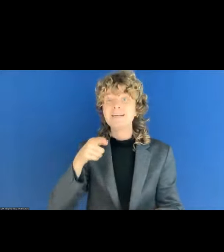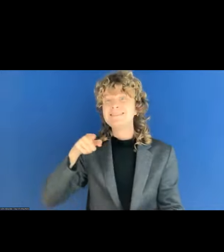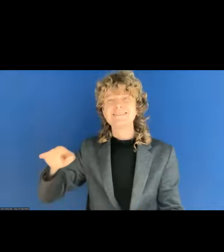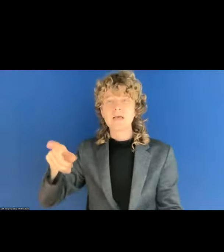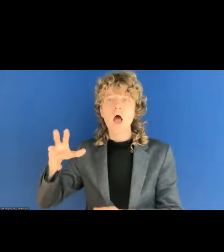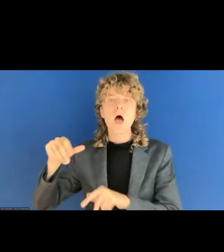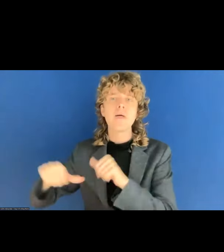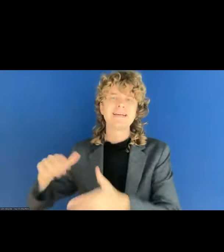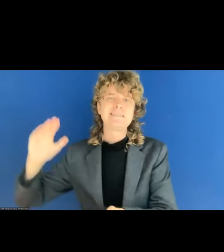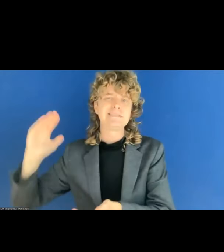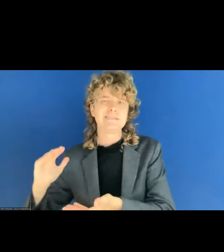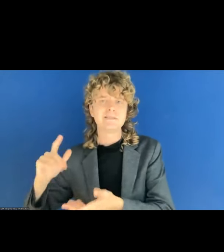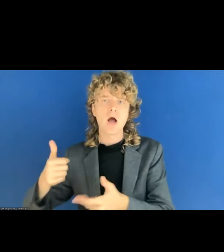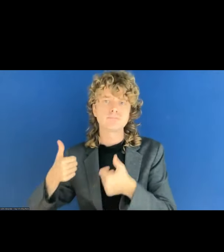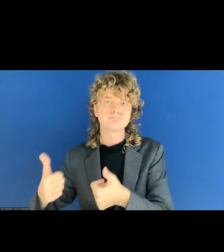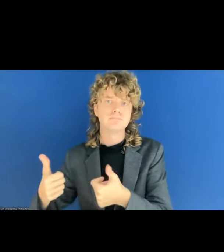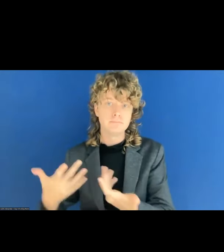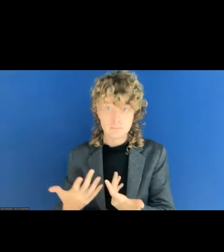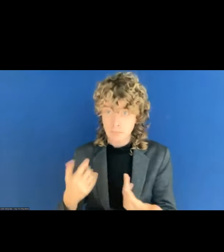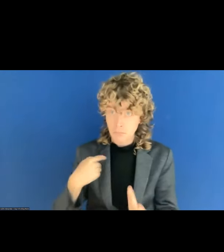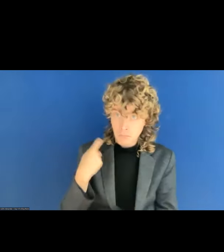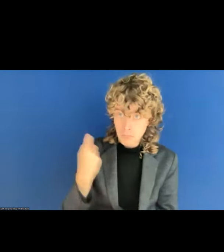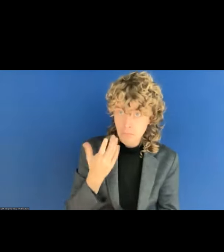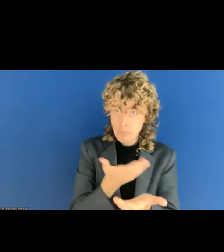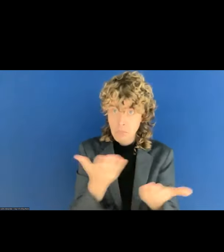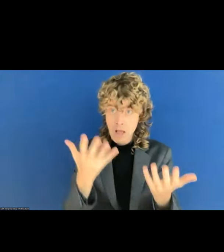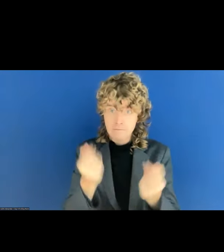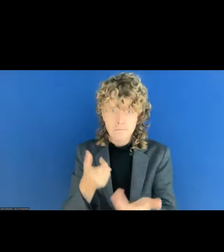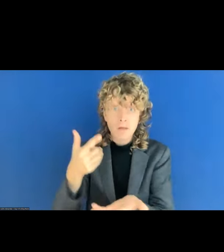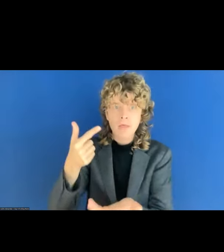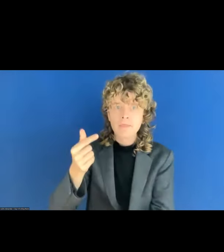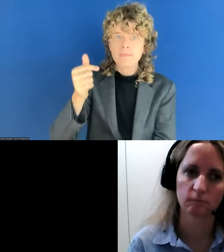I would like to ask this question to Tanja, who is working with accessibility in the European